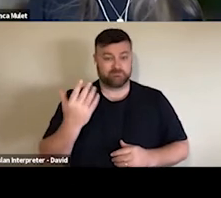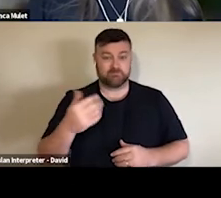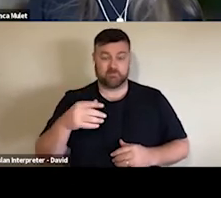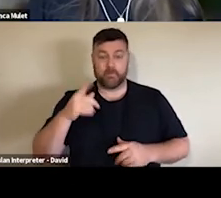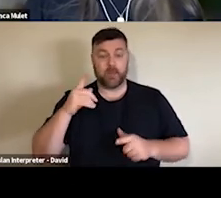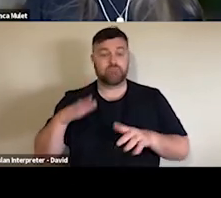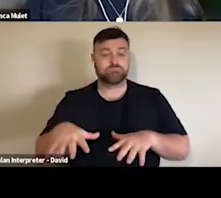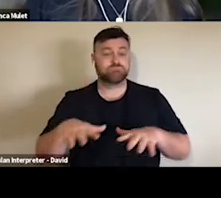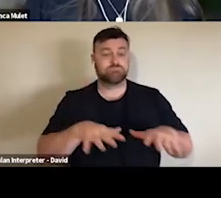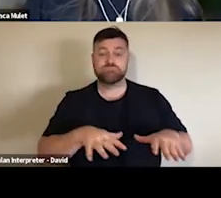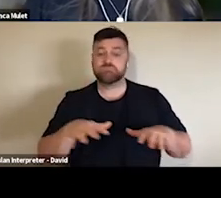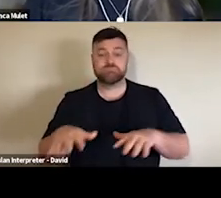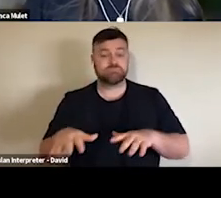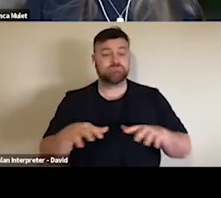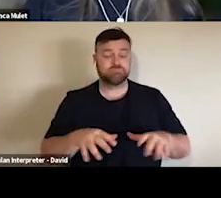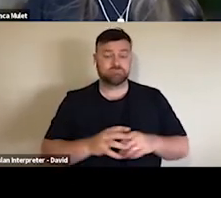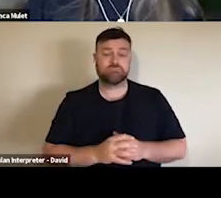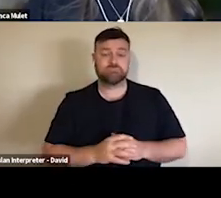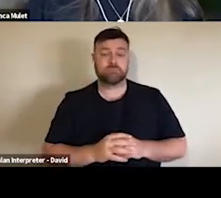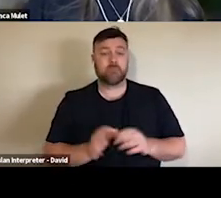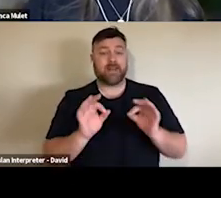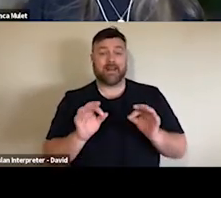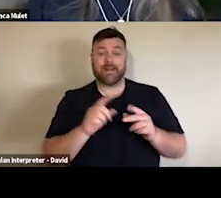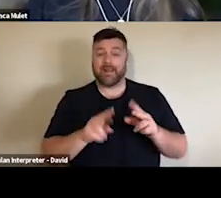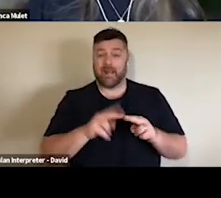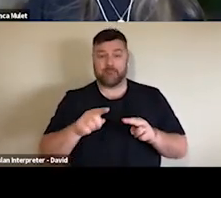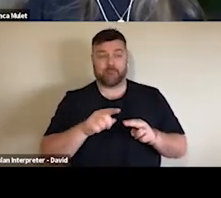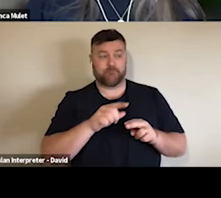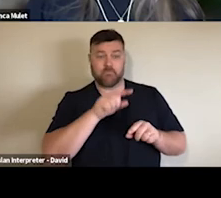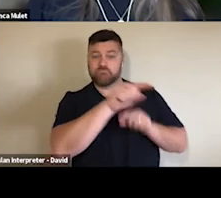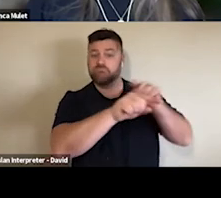as well as cancellations of events, including some large festivals, and we're kind of still